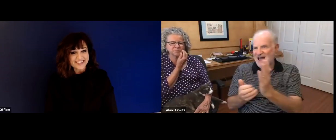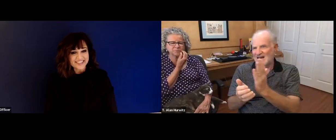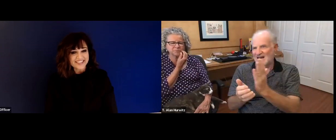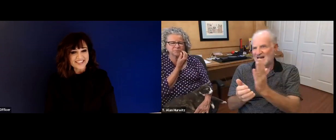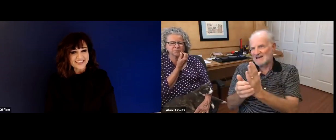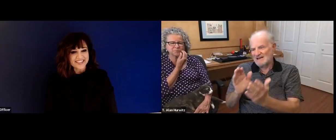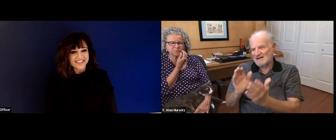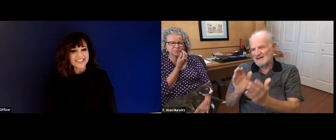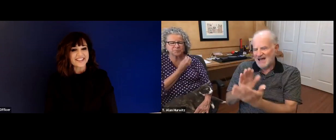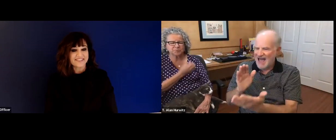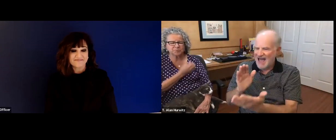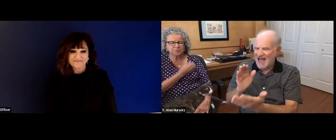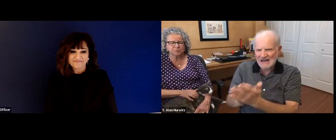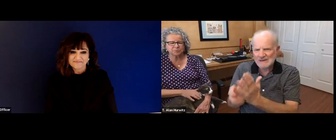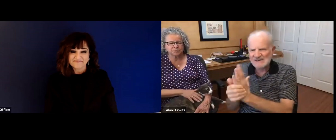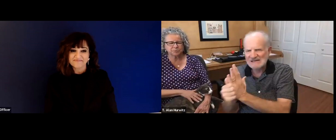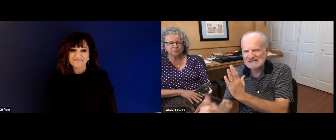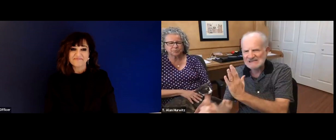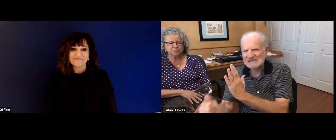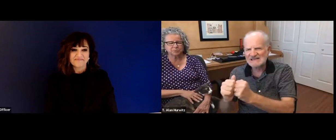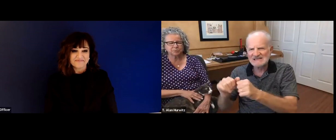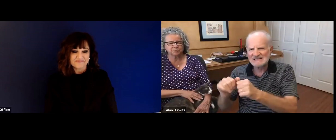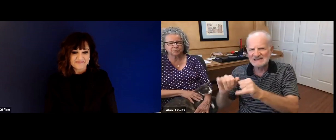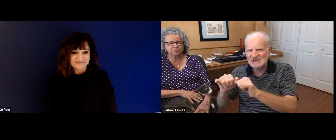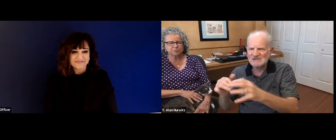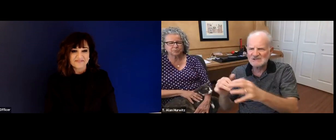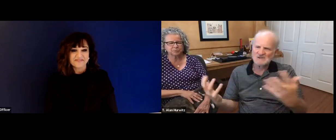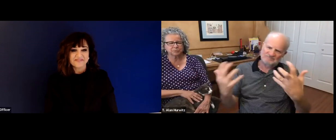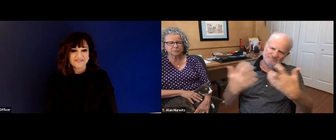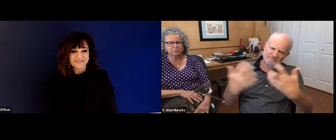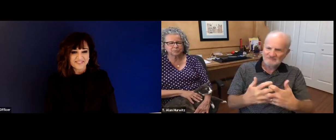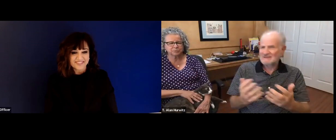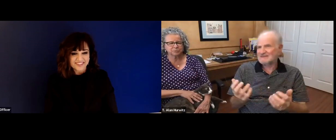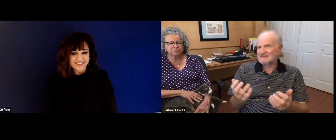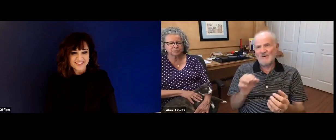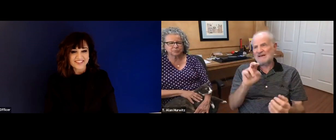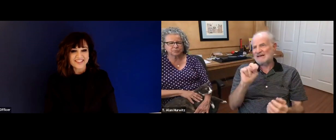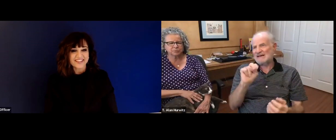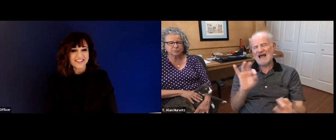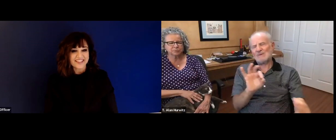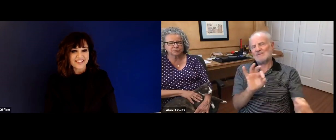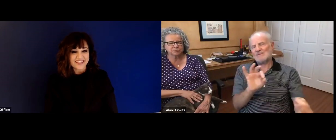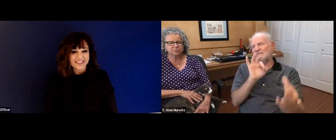dream of being an educator melded with my science